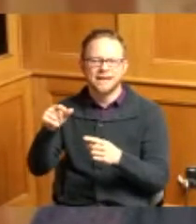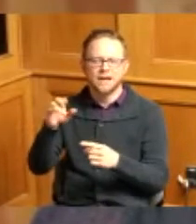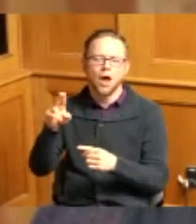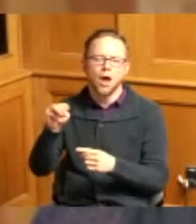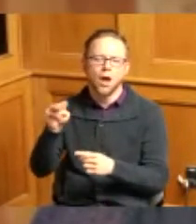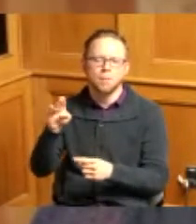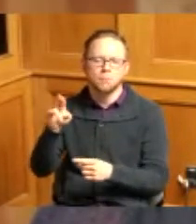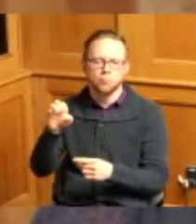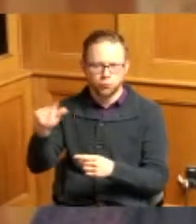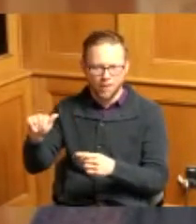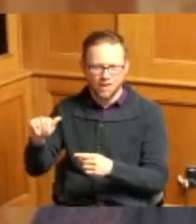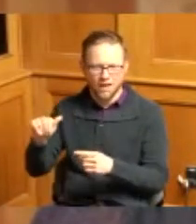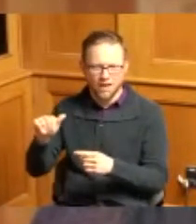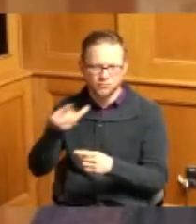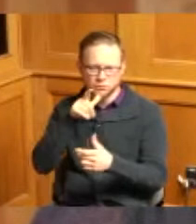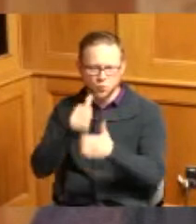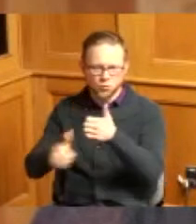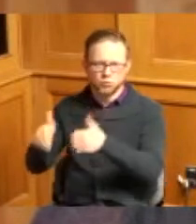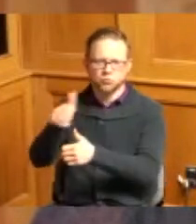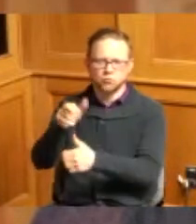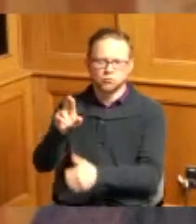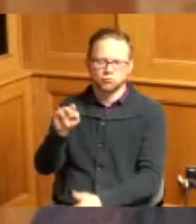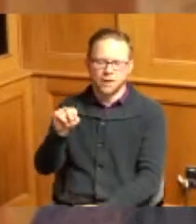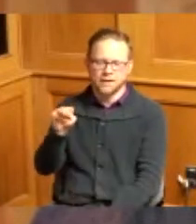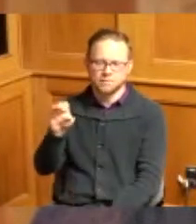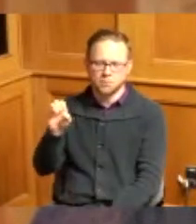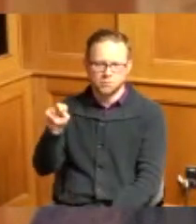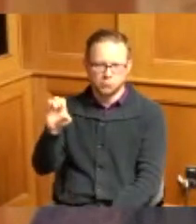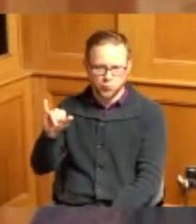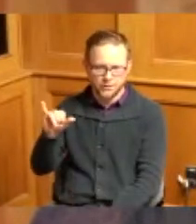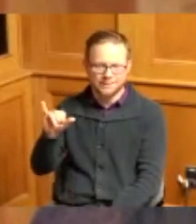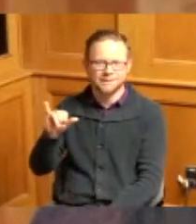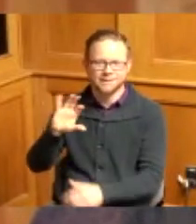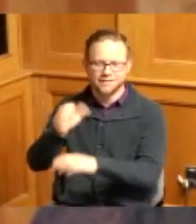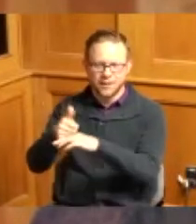and I you know you do have to sit back and think about all that the county is doing